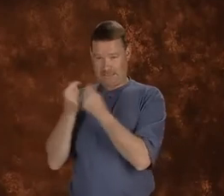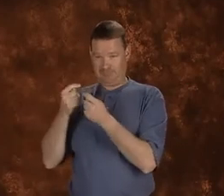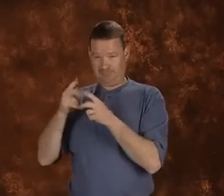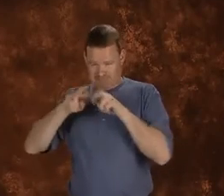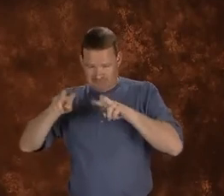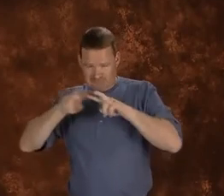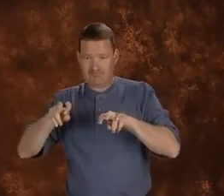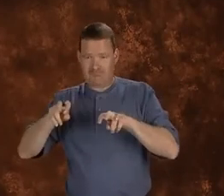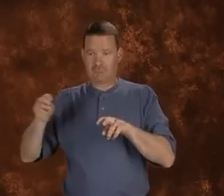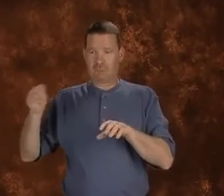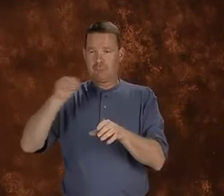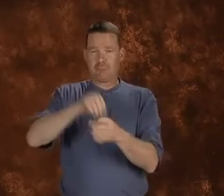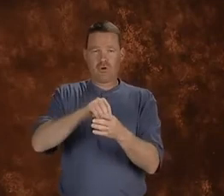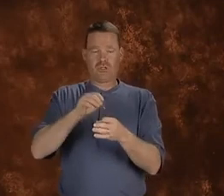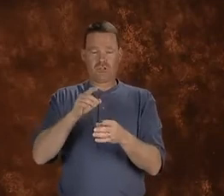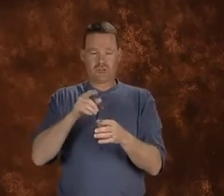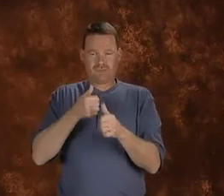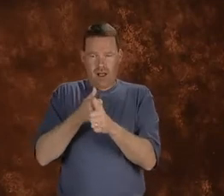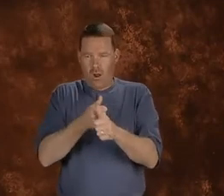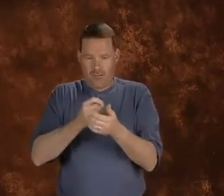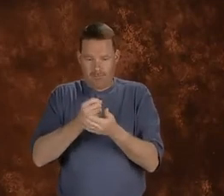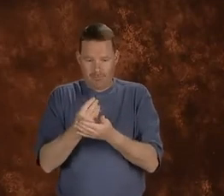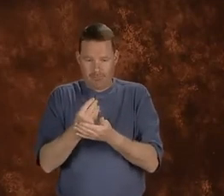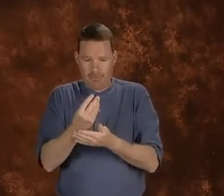It may seem like whales are quite lazy but they actually aren't.